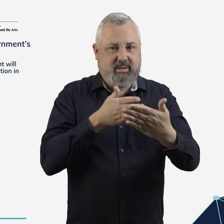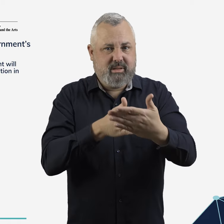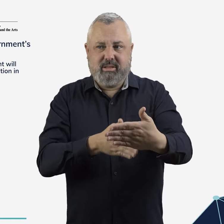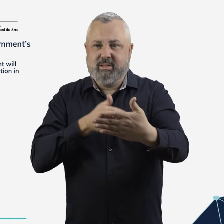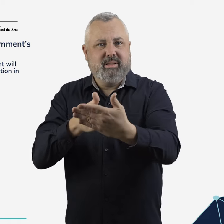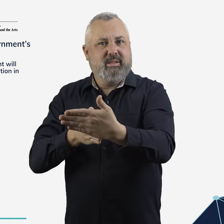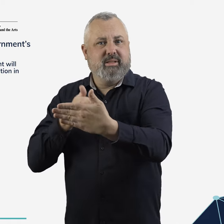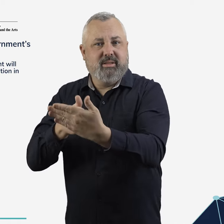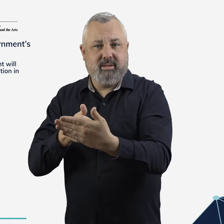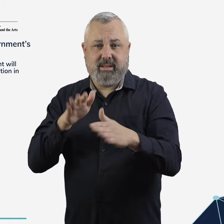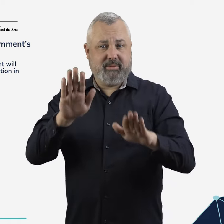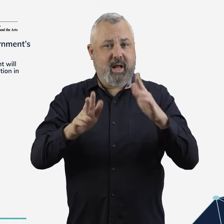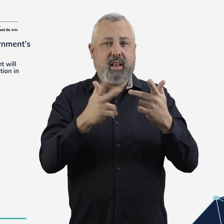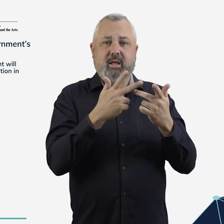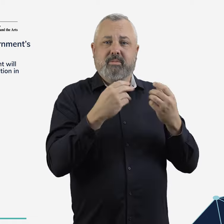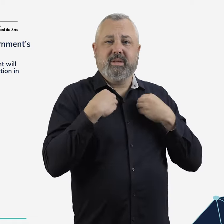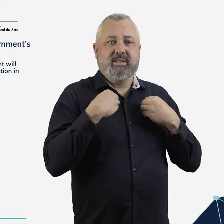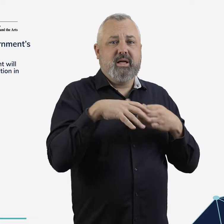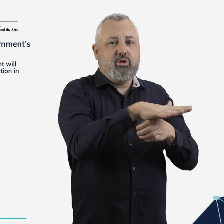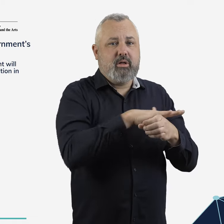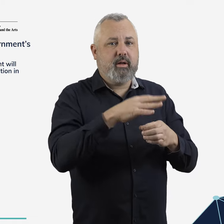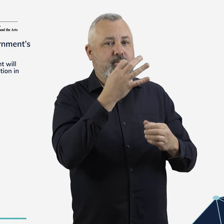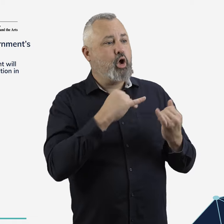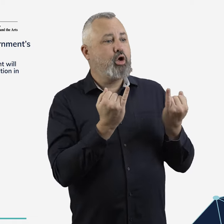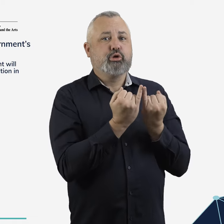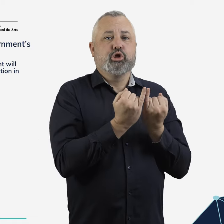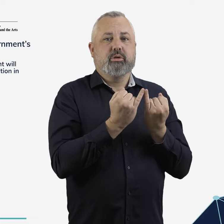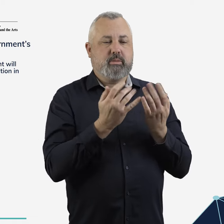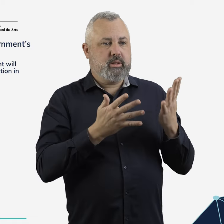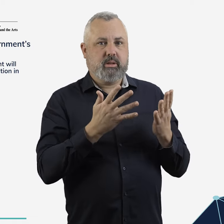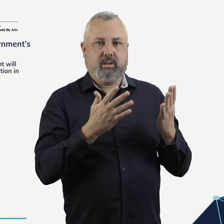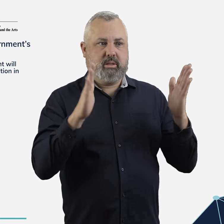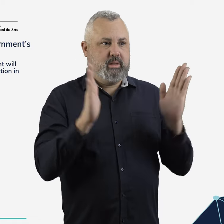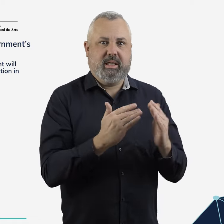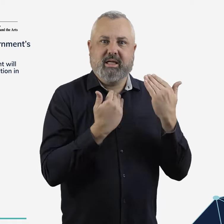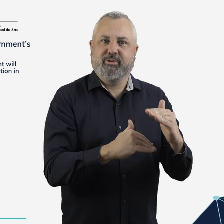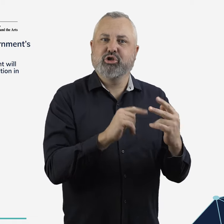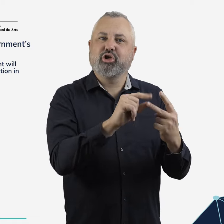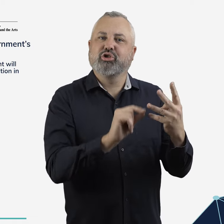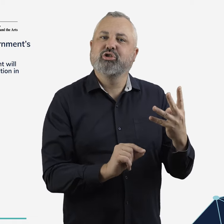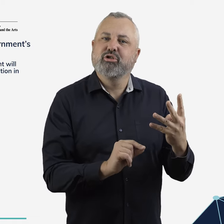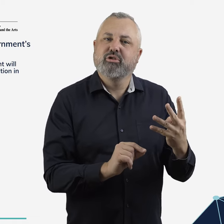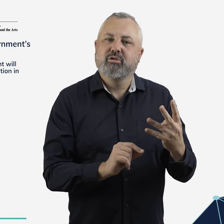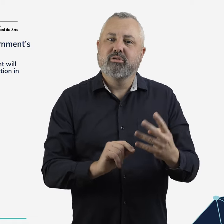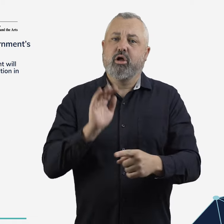the inherent challenges of operating in the aviation market pose challenges which have historically prevented the